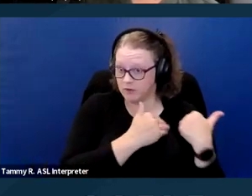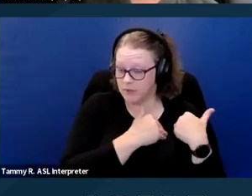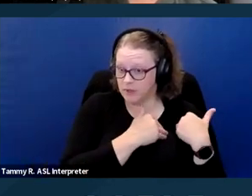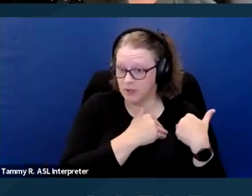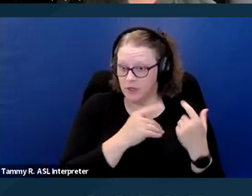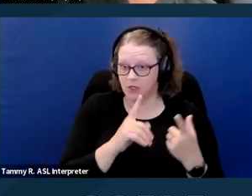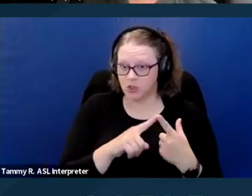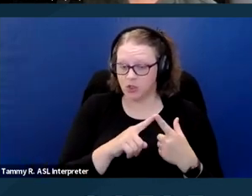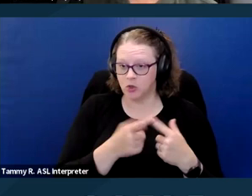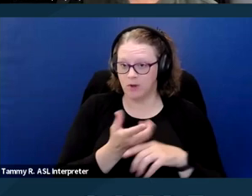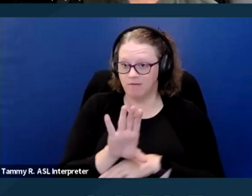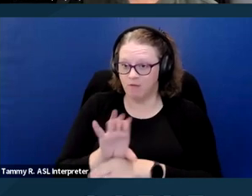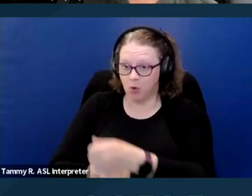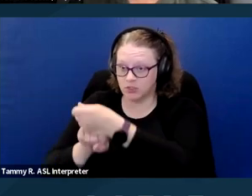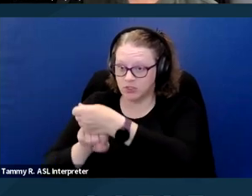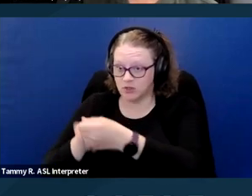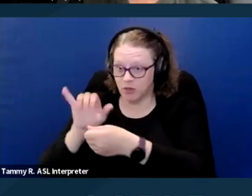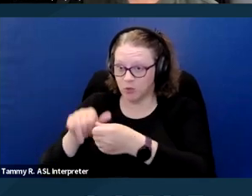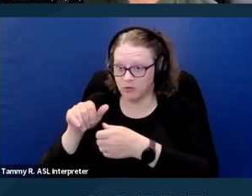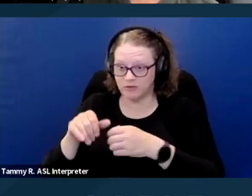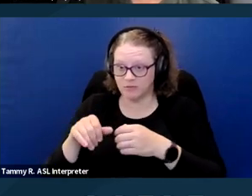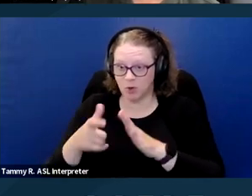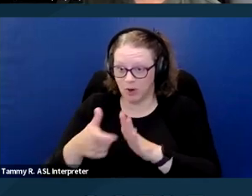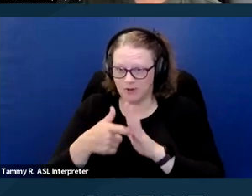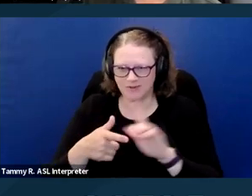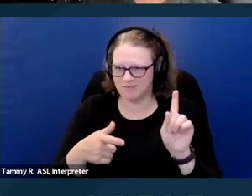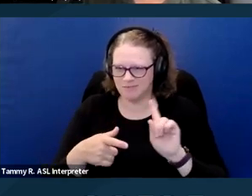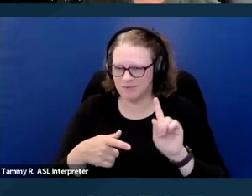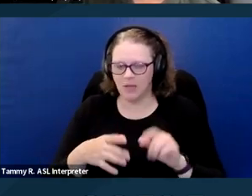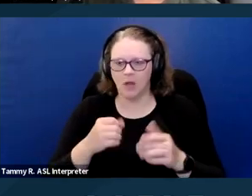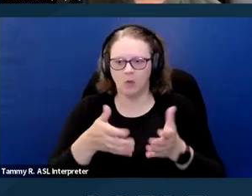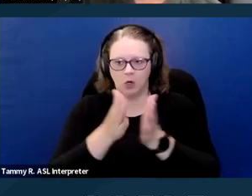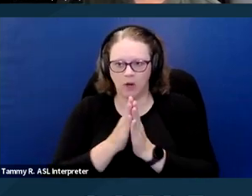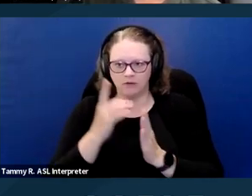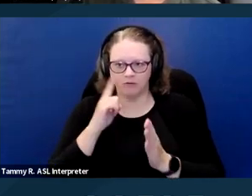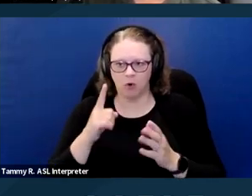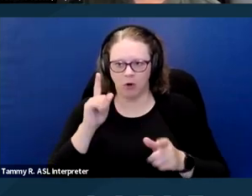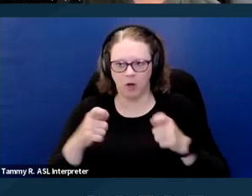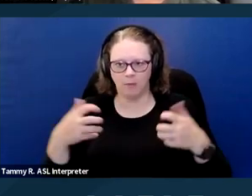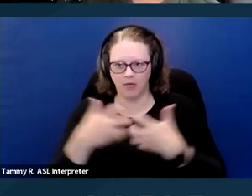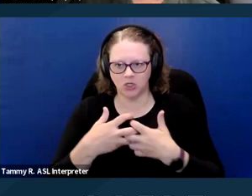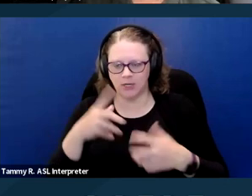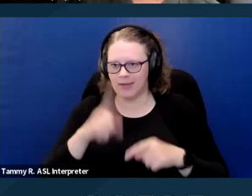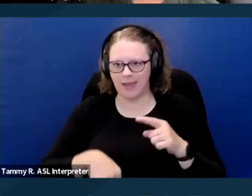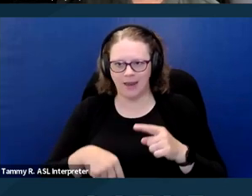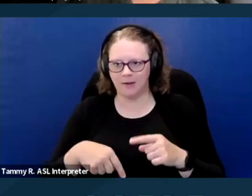to enforce those and request for accommodation cannot be conditioned on those types of things.